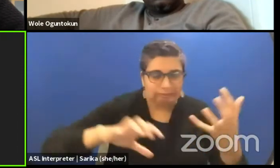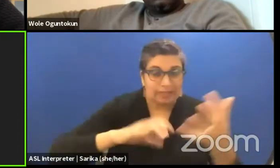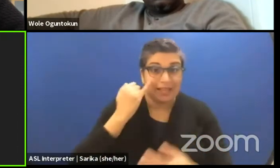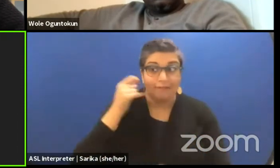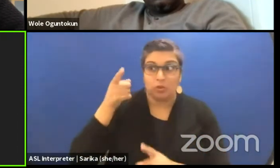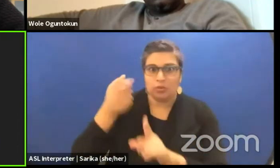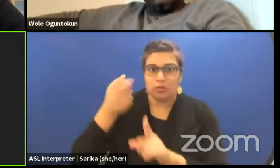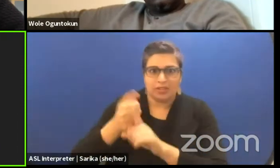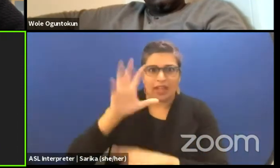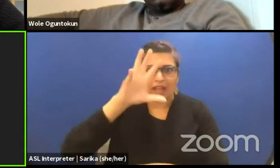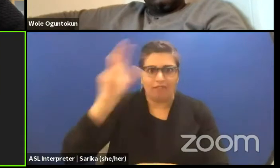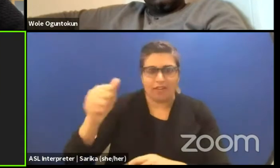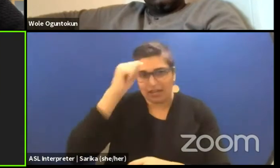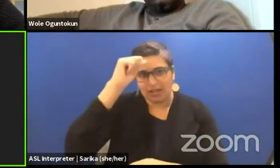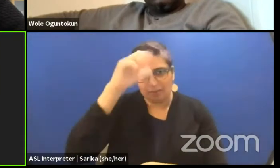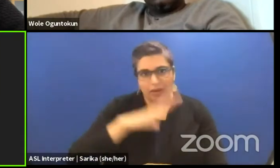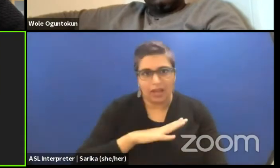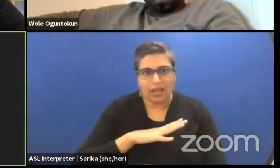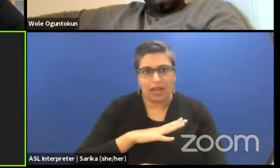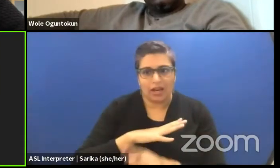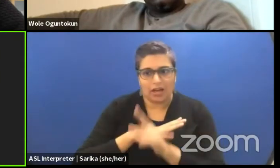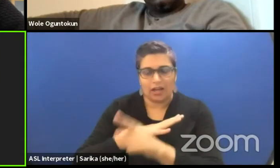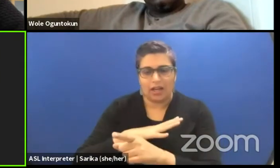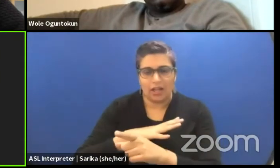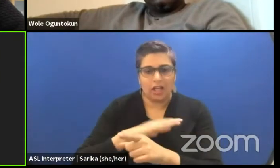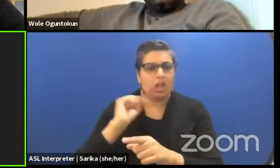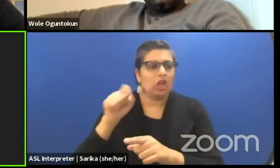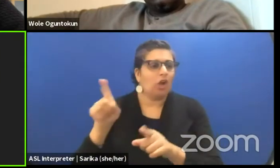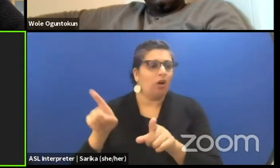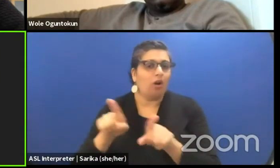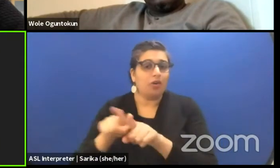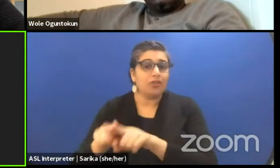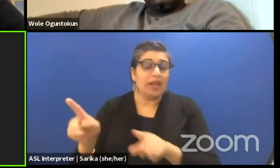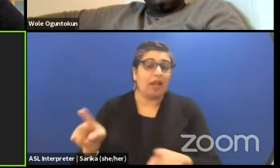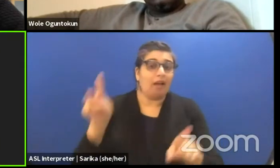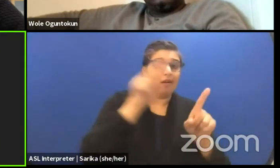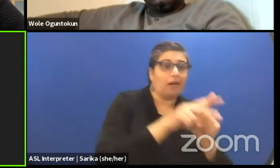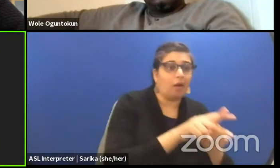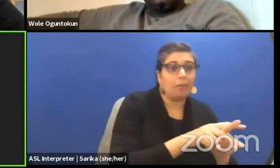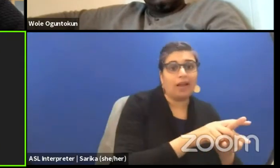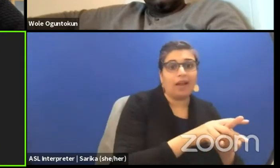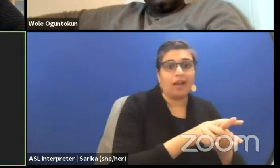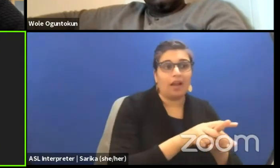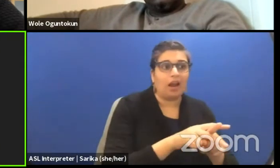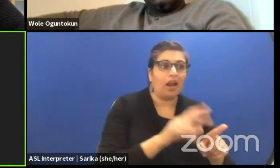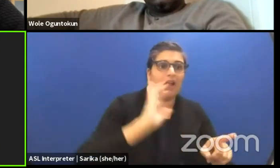then you can speak also on the African-American cause, or the other way around if you're an African American writer,